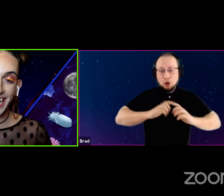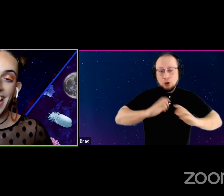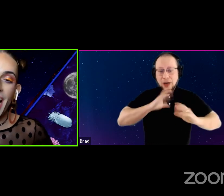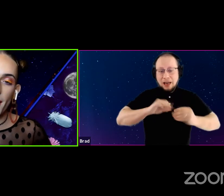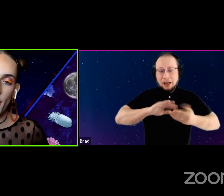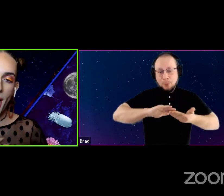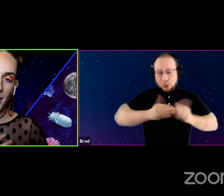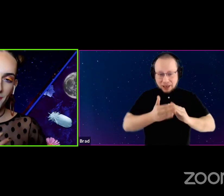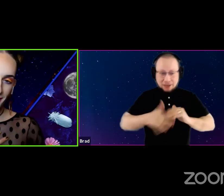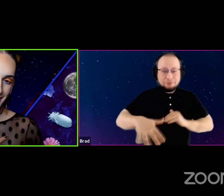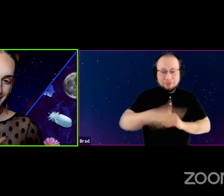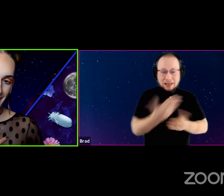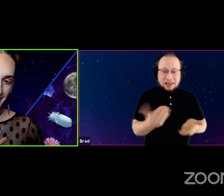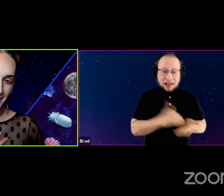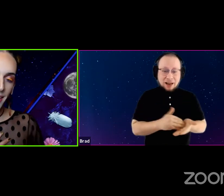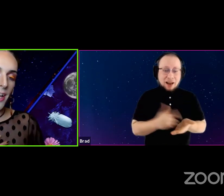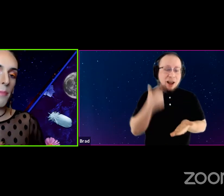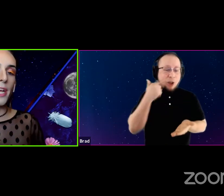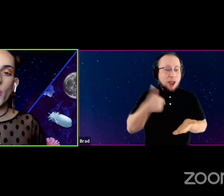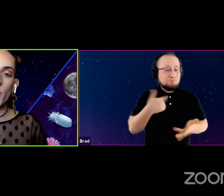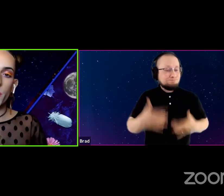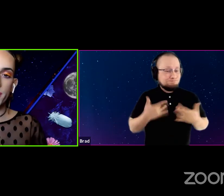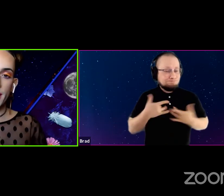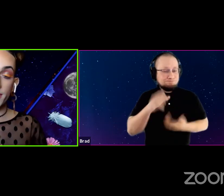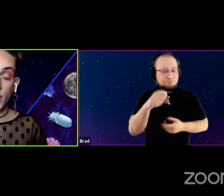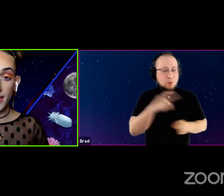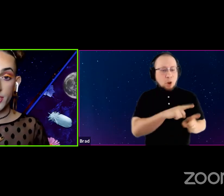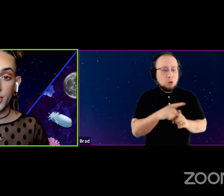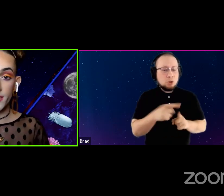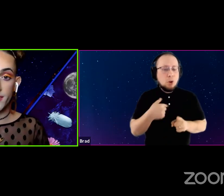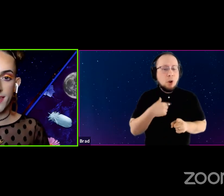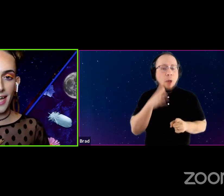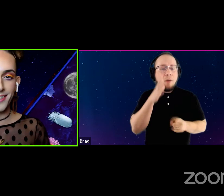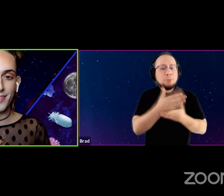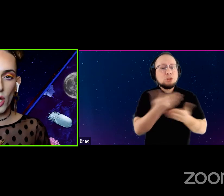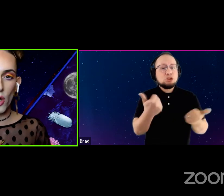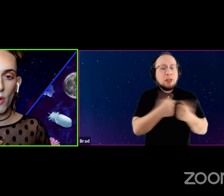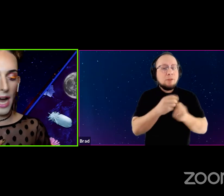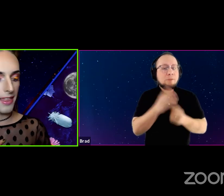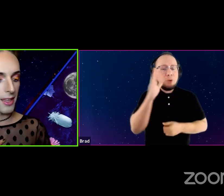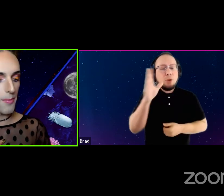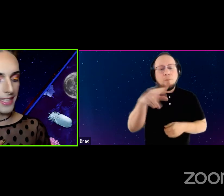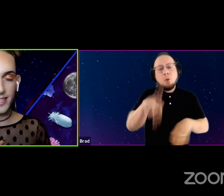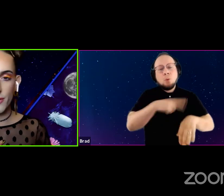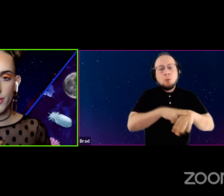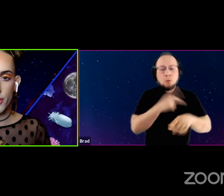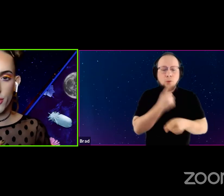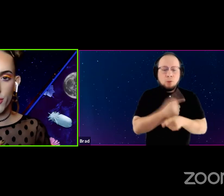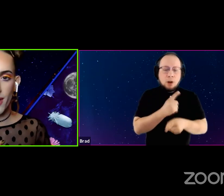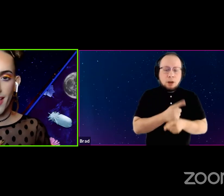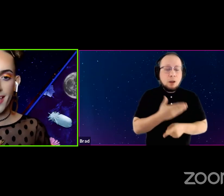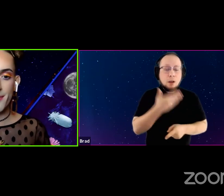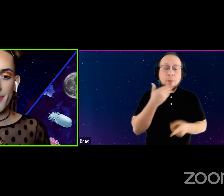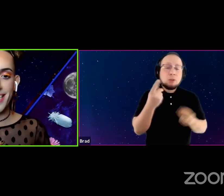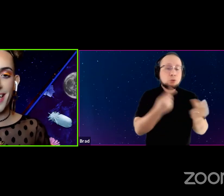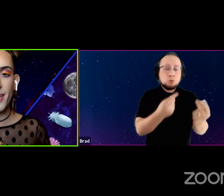I know I'm very excited but I know it will present challenges. And so I think the best thing you could do is be gentle